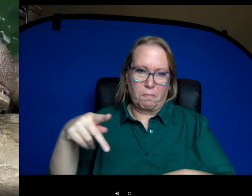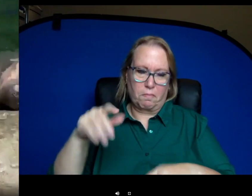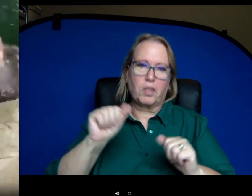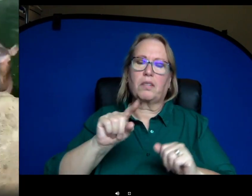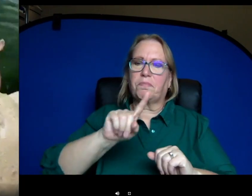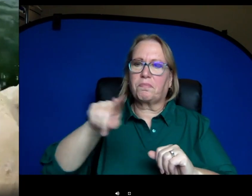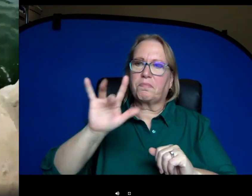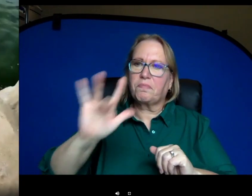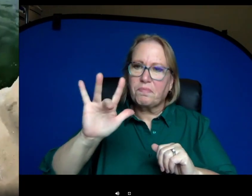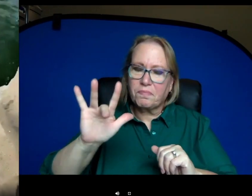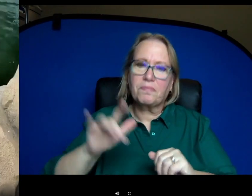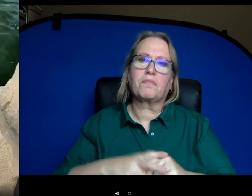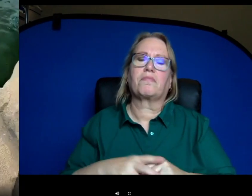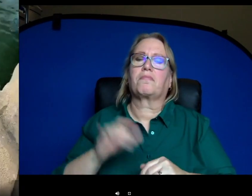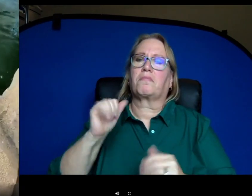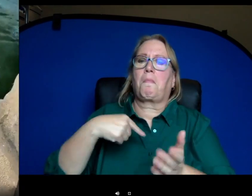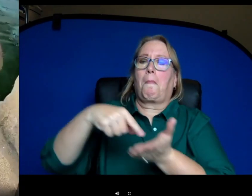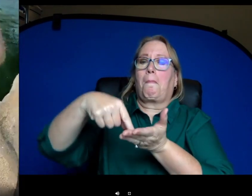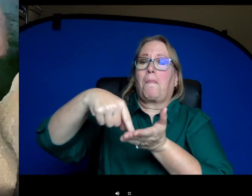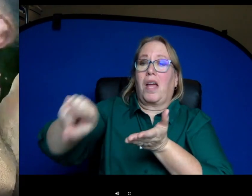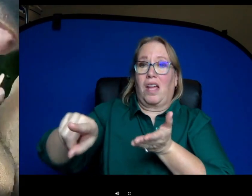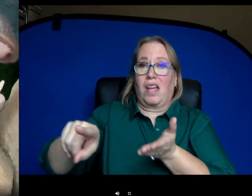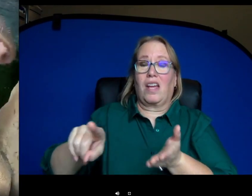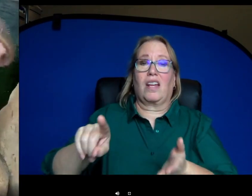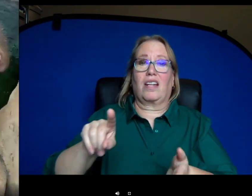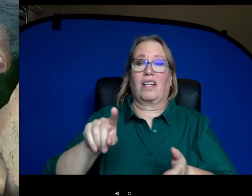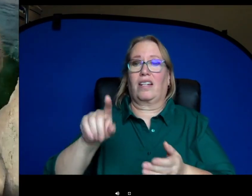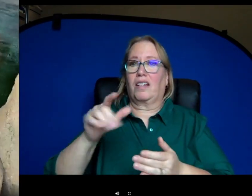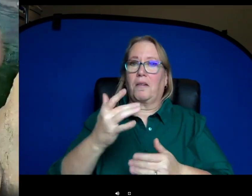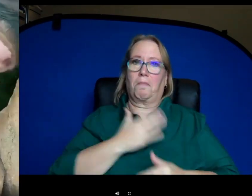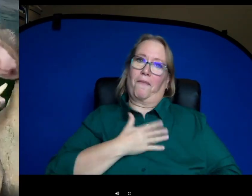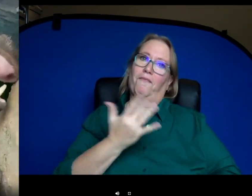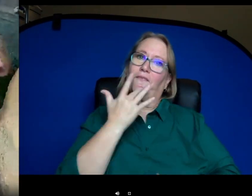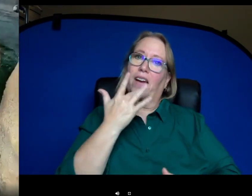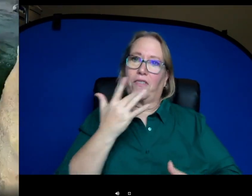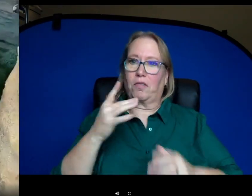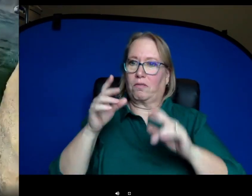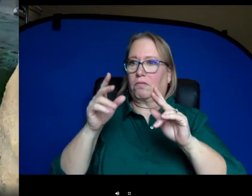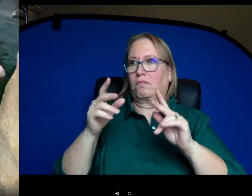to and pay to have your favorite celebrity send you a message. So yes,